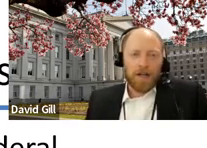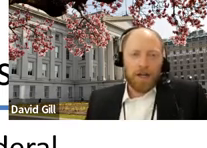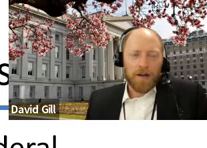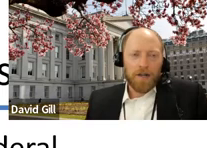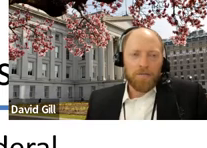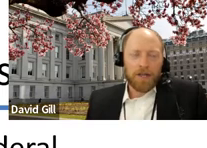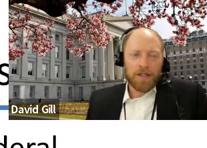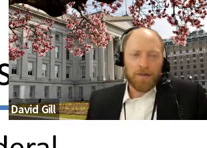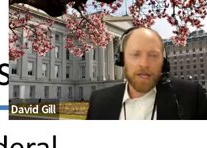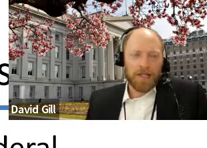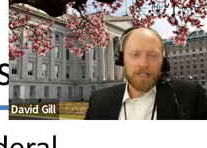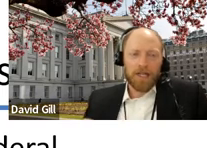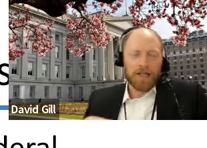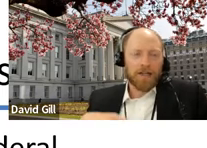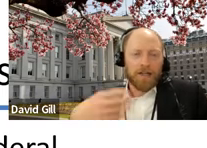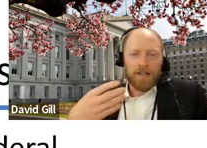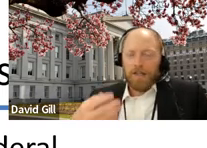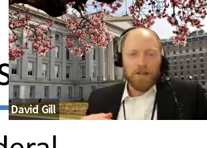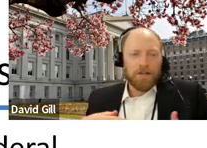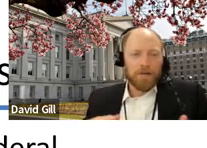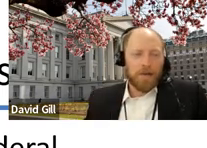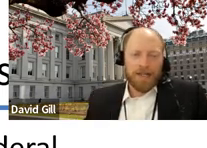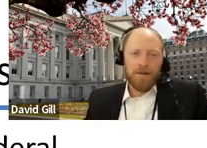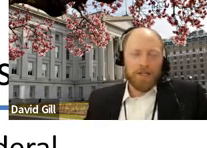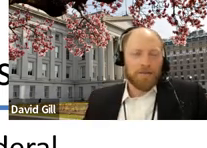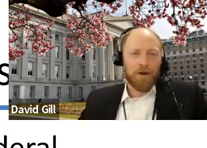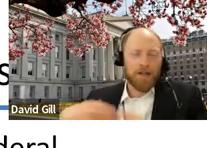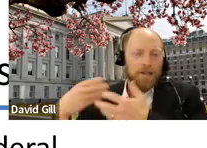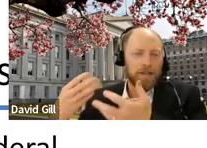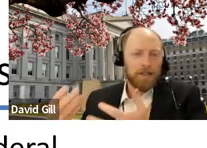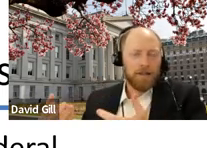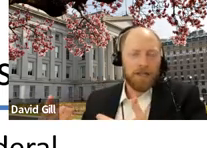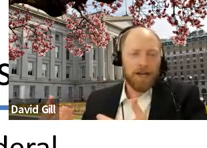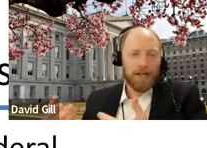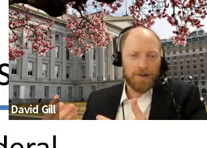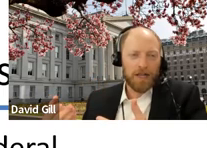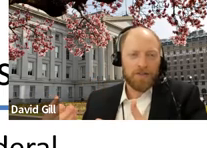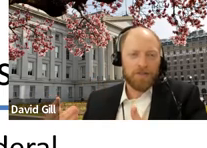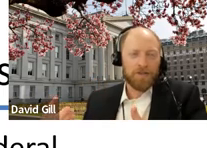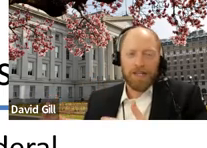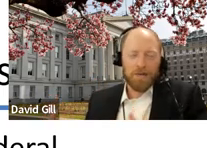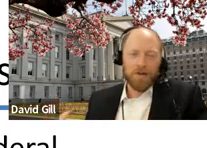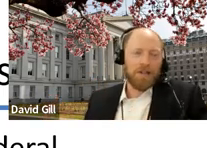But in some cases, like there may be templates, but it may not address sustainability.